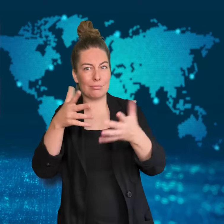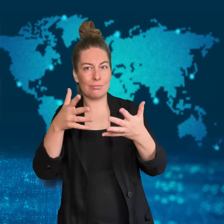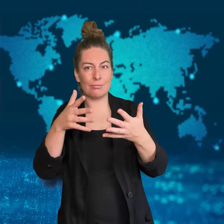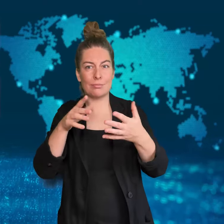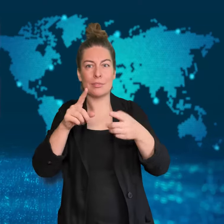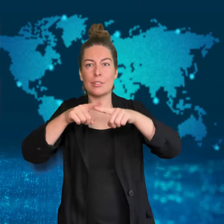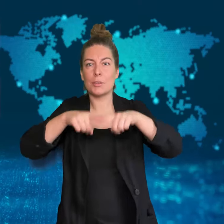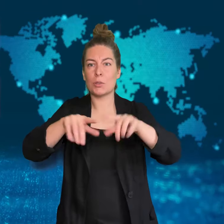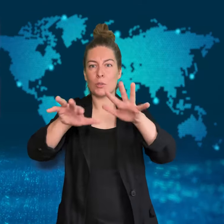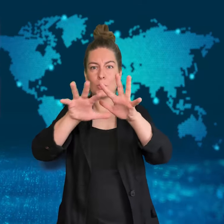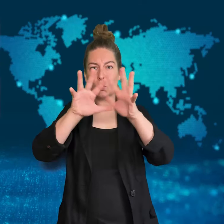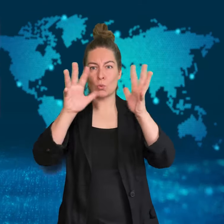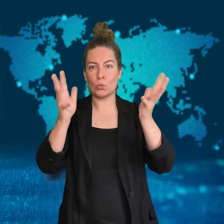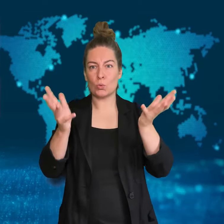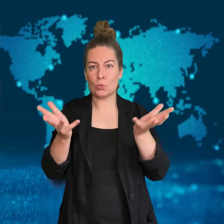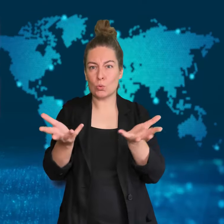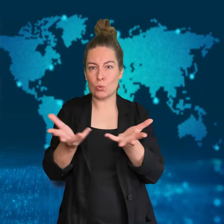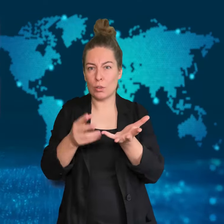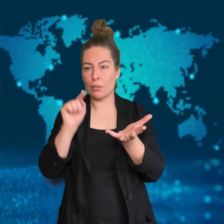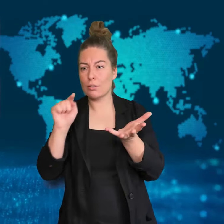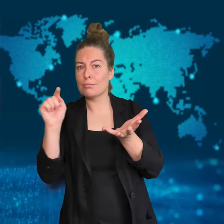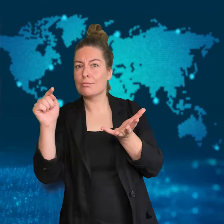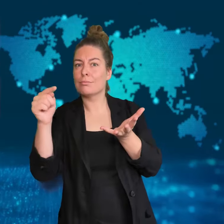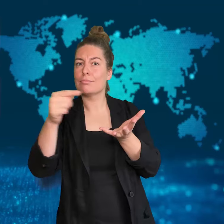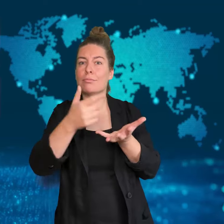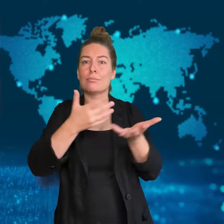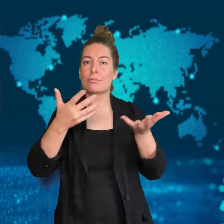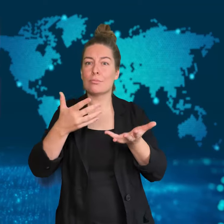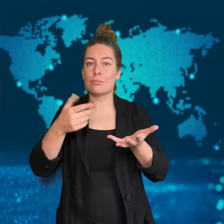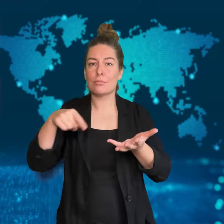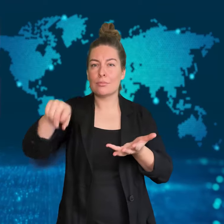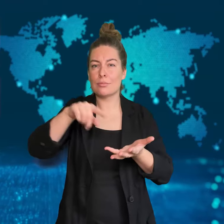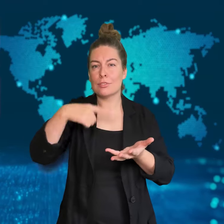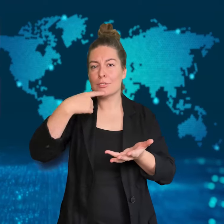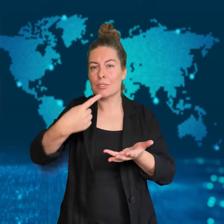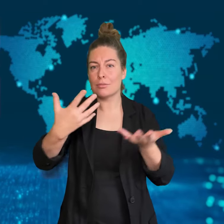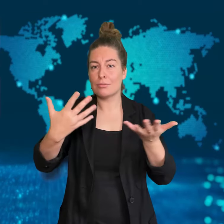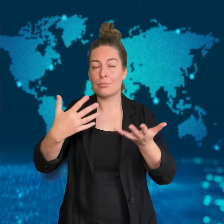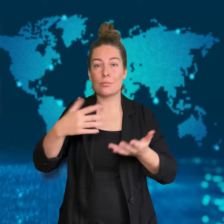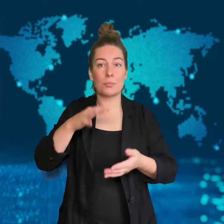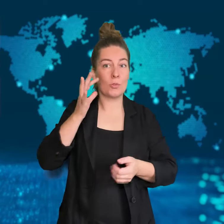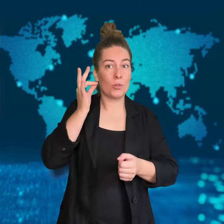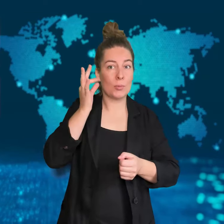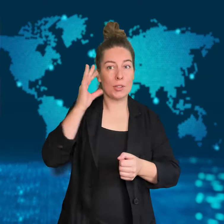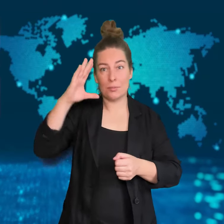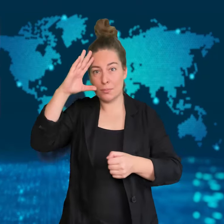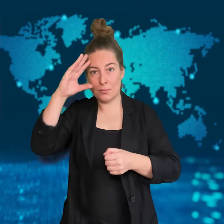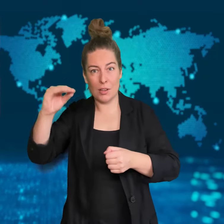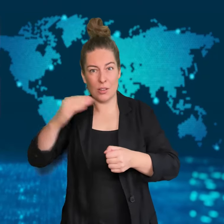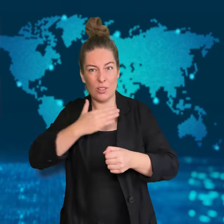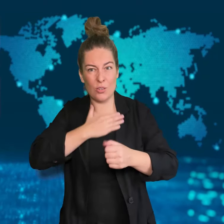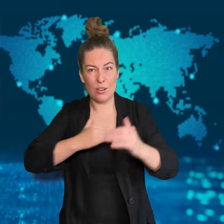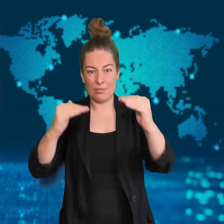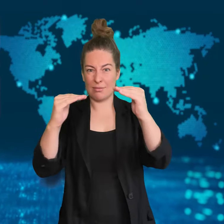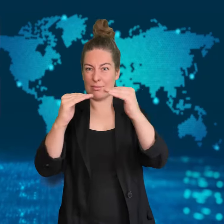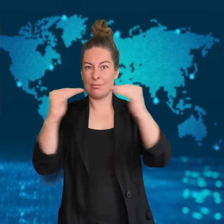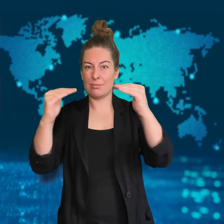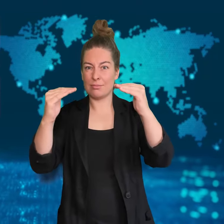The prime minister said "Looking at the whole world, it could take 300 years to